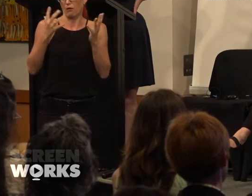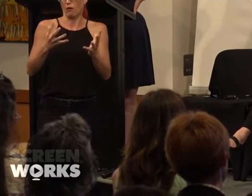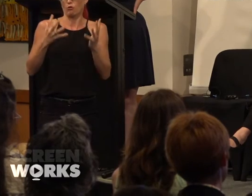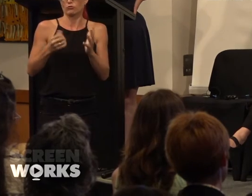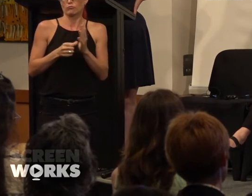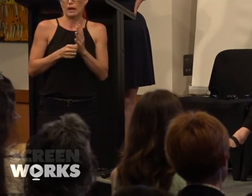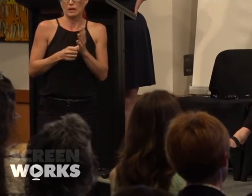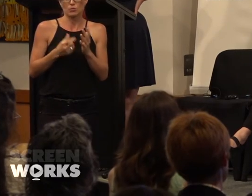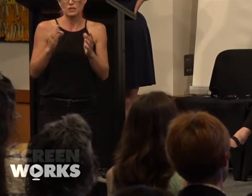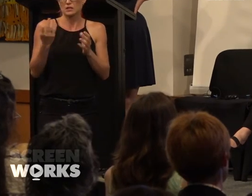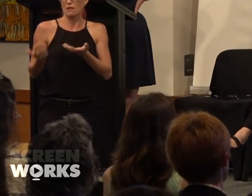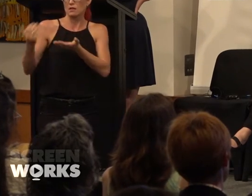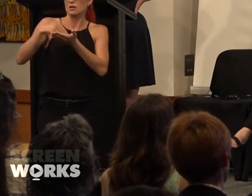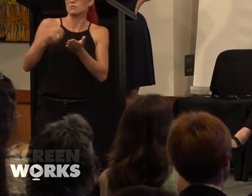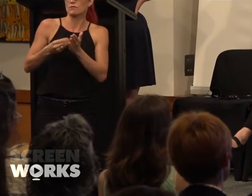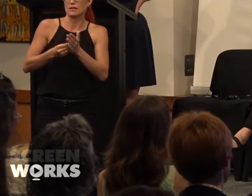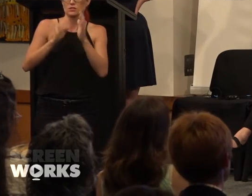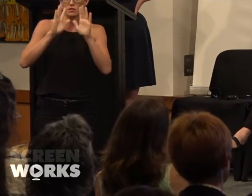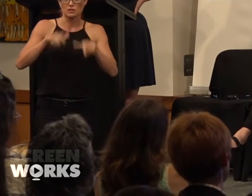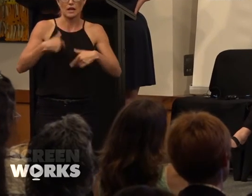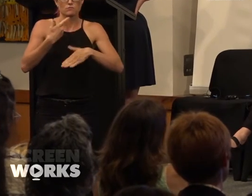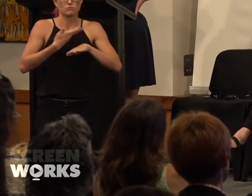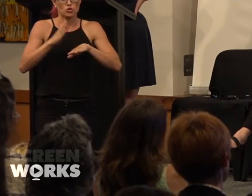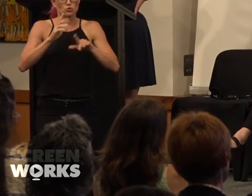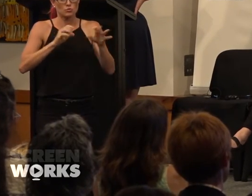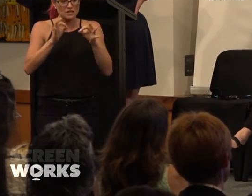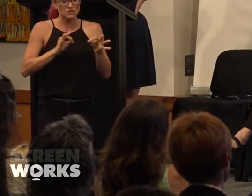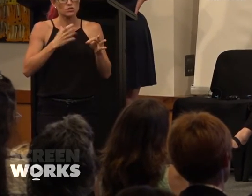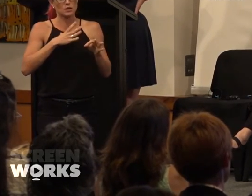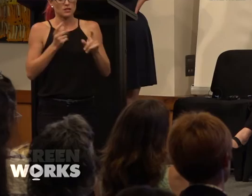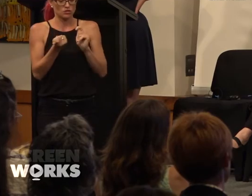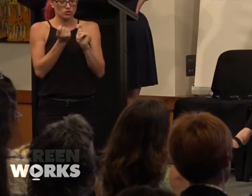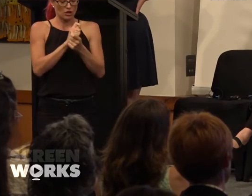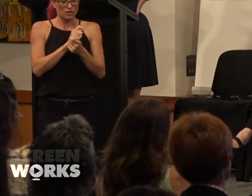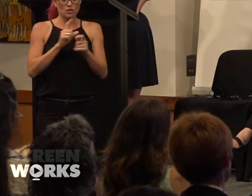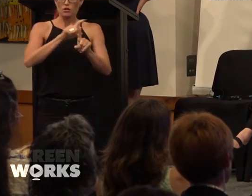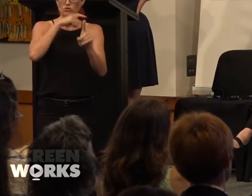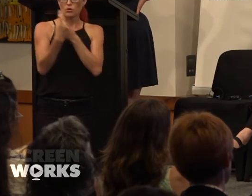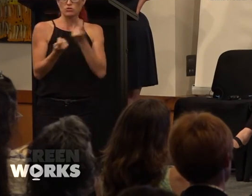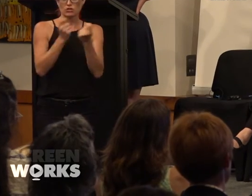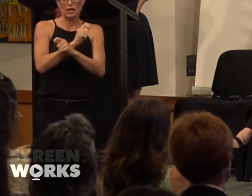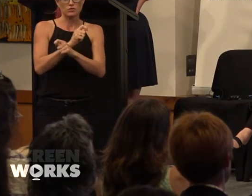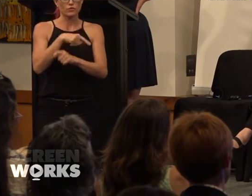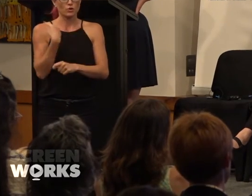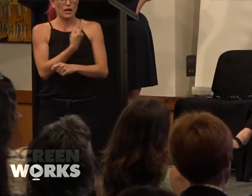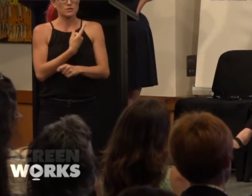any additional funds to roll out a new initiative so it was about changing. A culture change for us. And was a a culture change in how we work and what